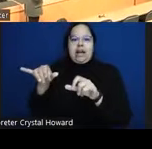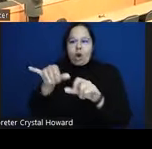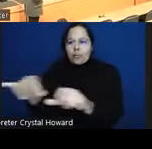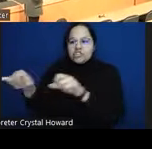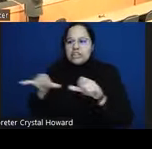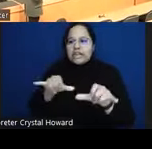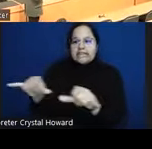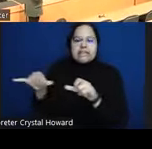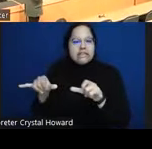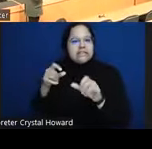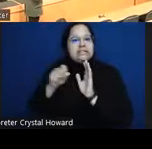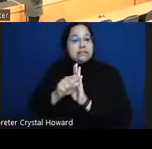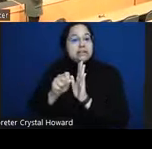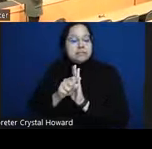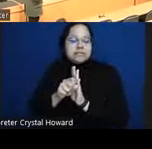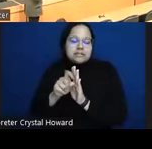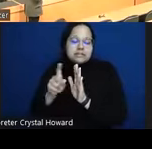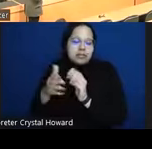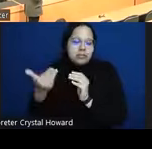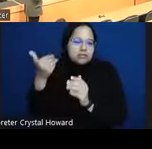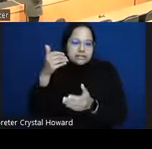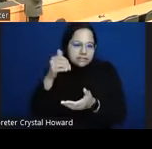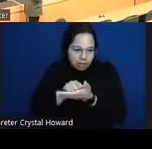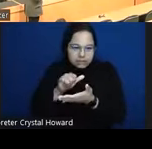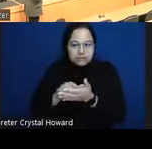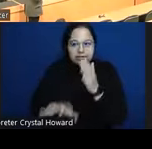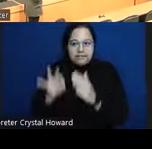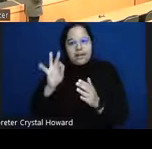almost impossible to find any sort of correlation um same thing with level functioning it was a